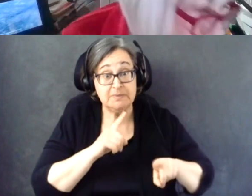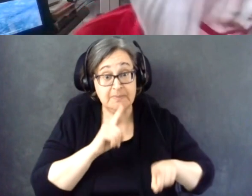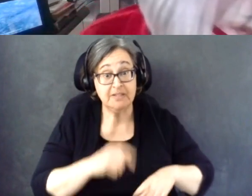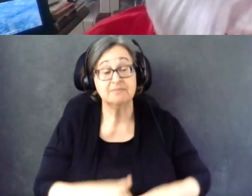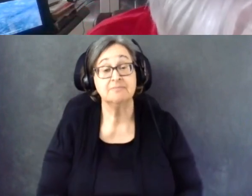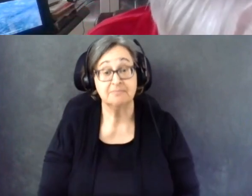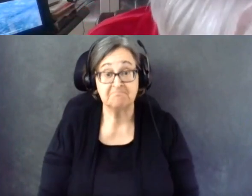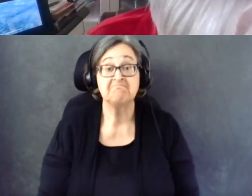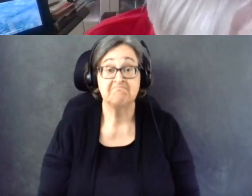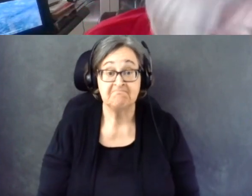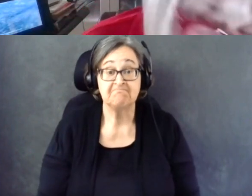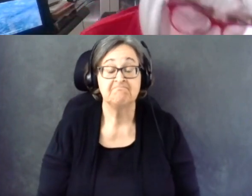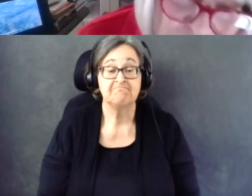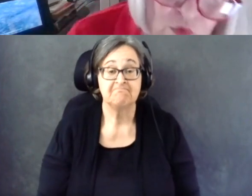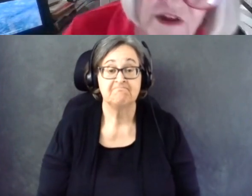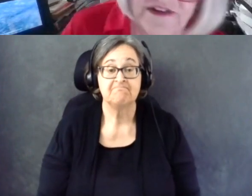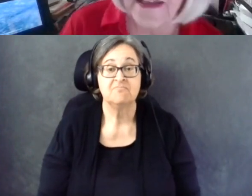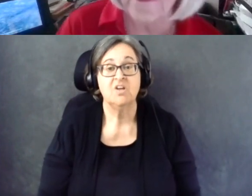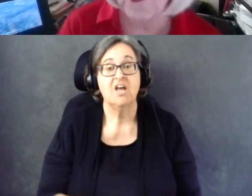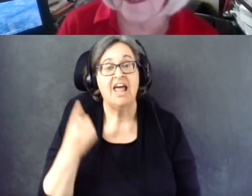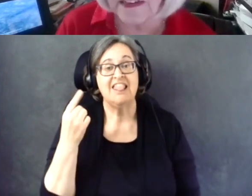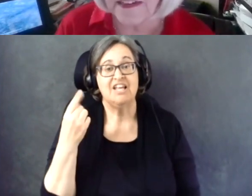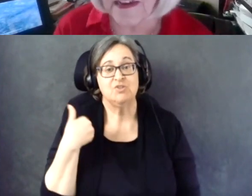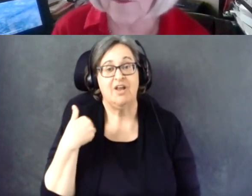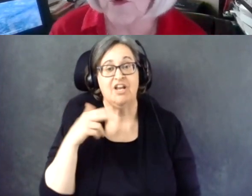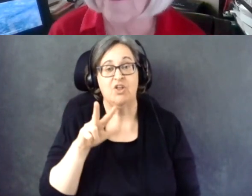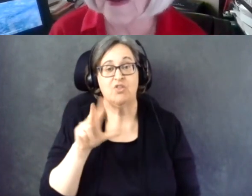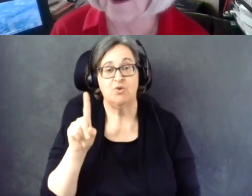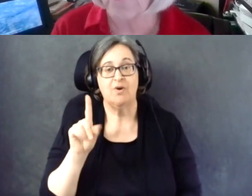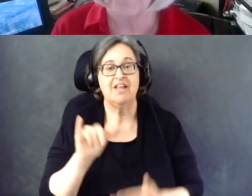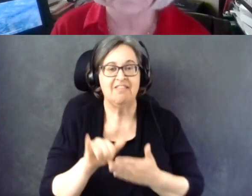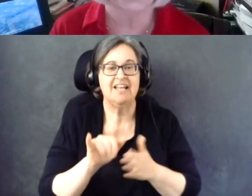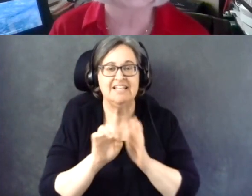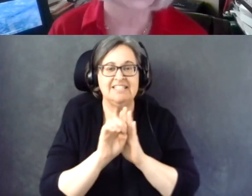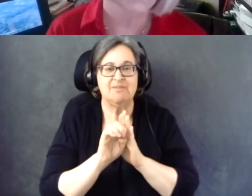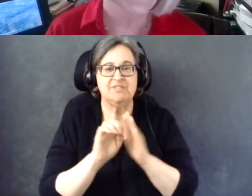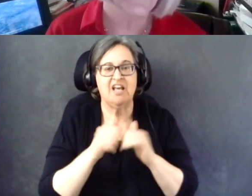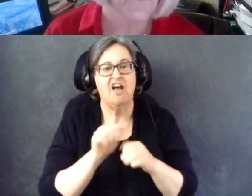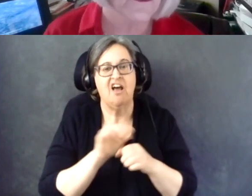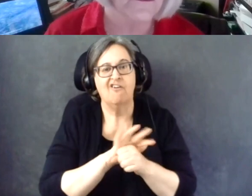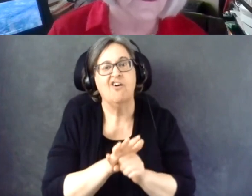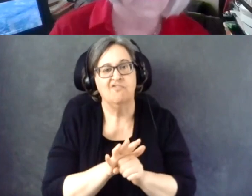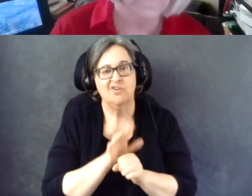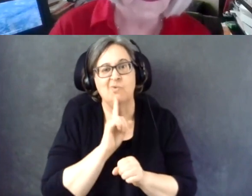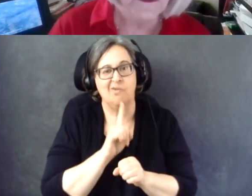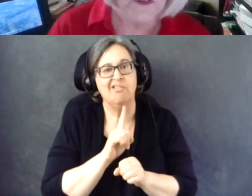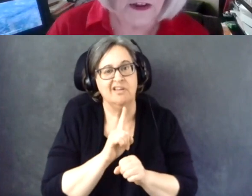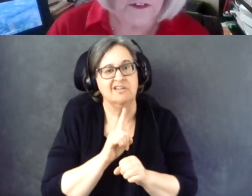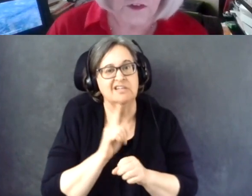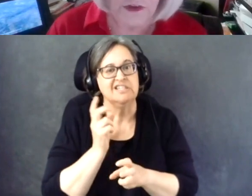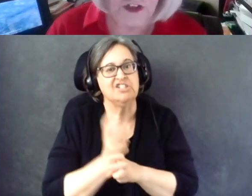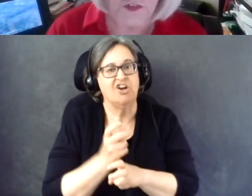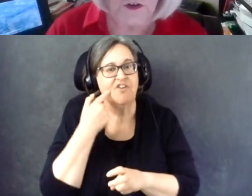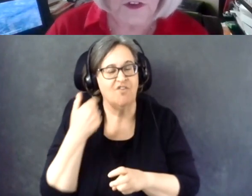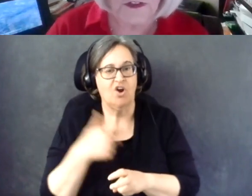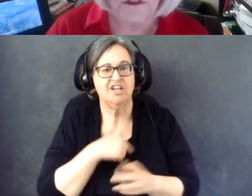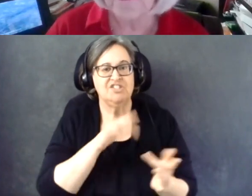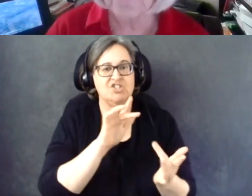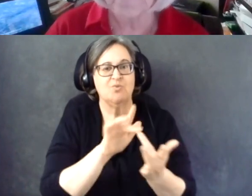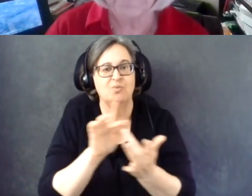And last year they had 31. And that's just an example how COVID made it harder and harder for us to reach folks.